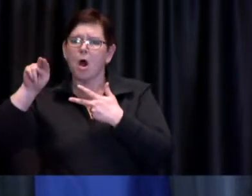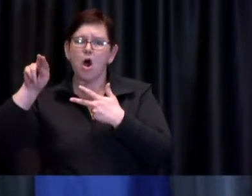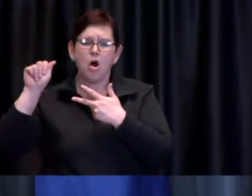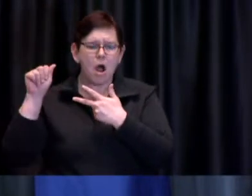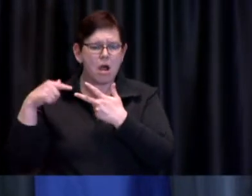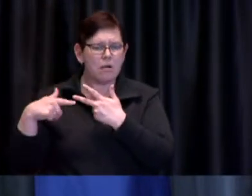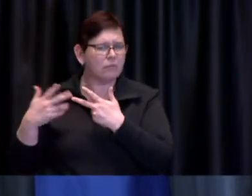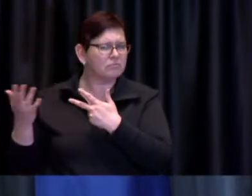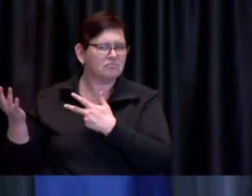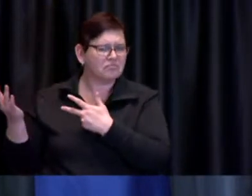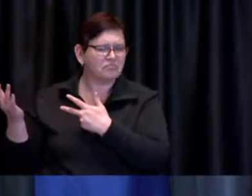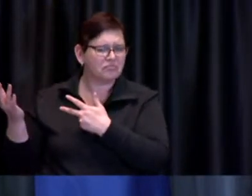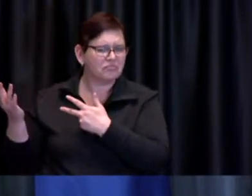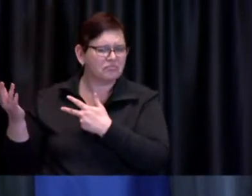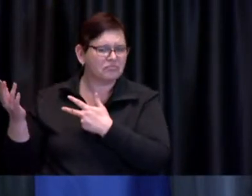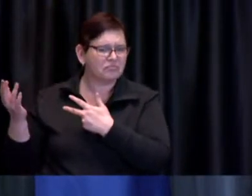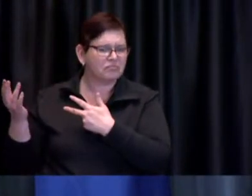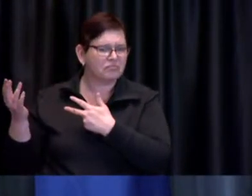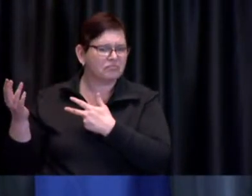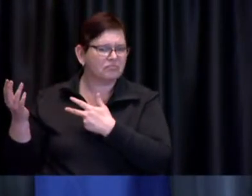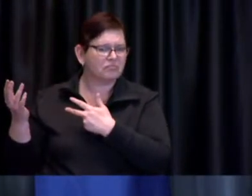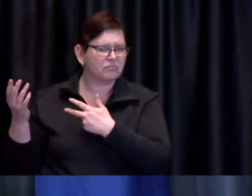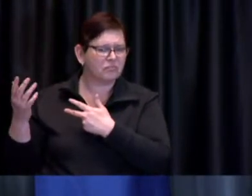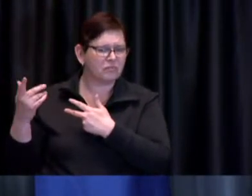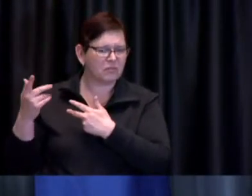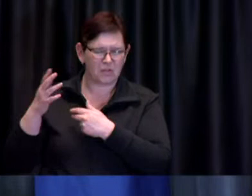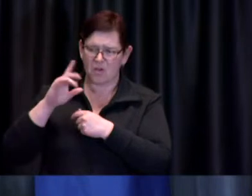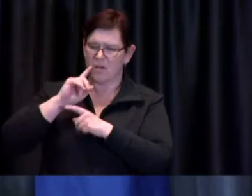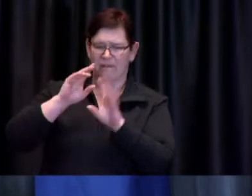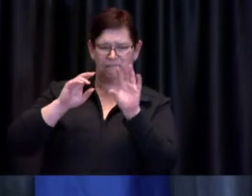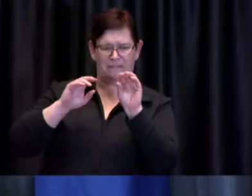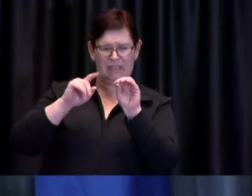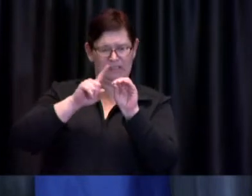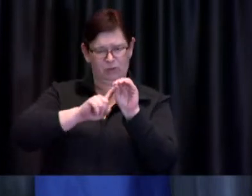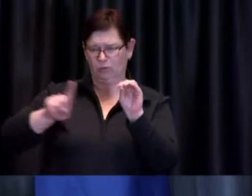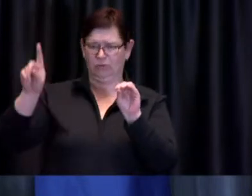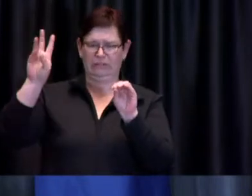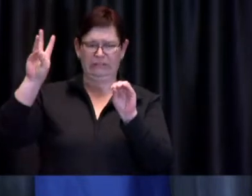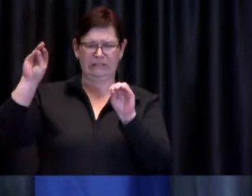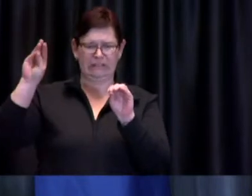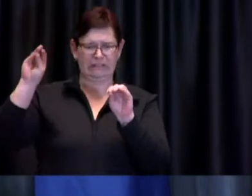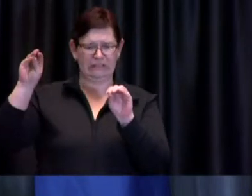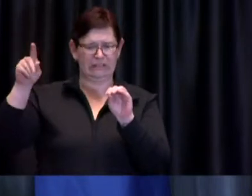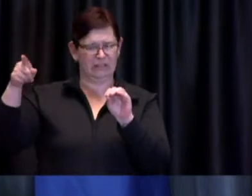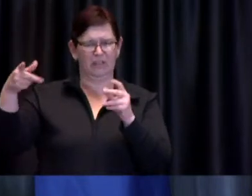when is it going to be possible for them to book an appointment at one of the massive immunization clinics for example?